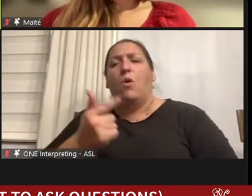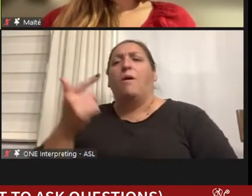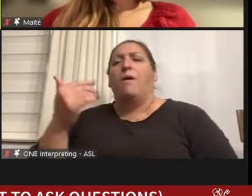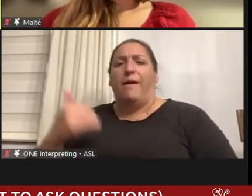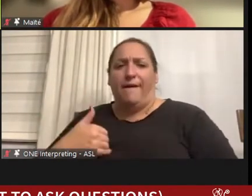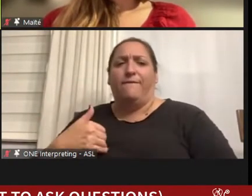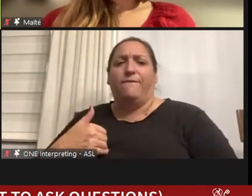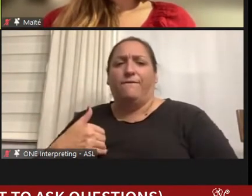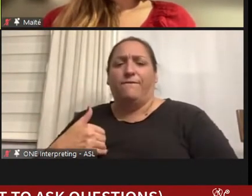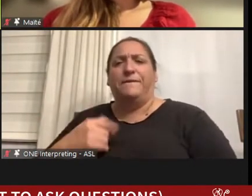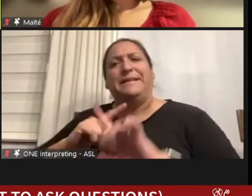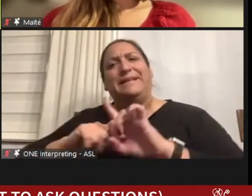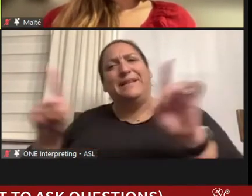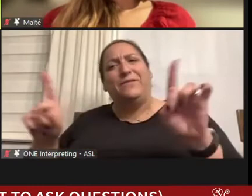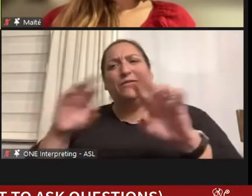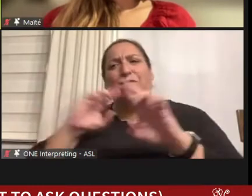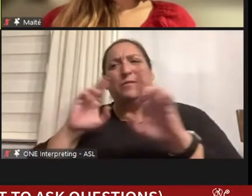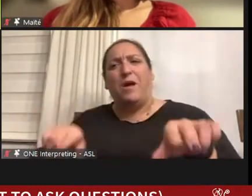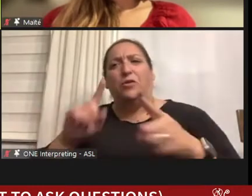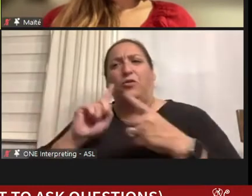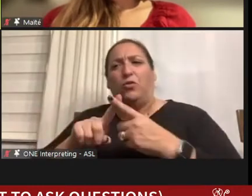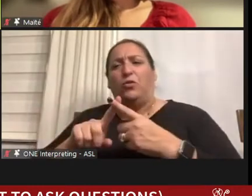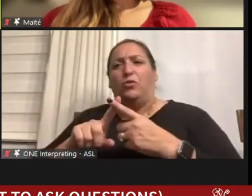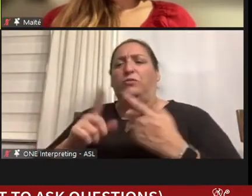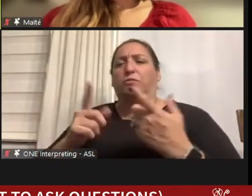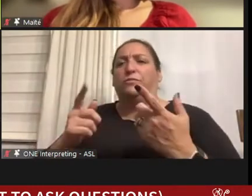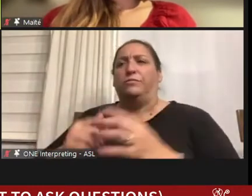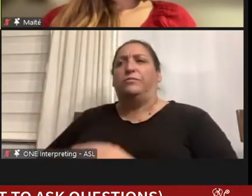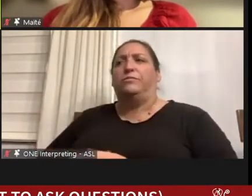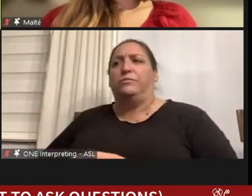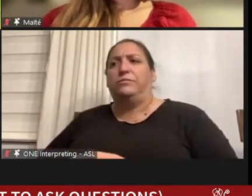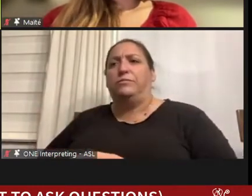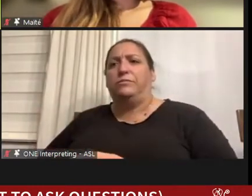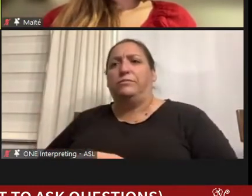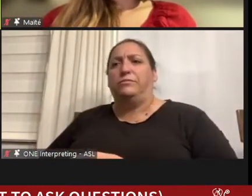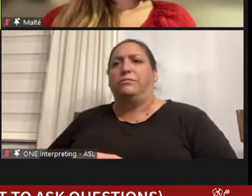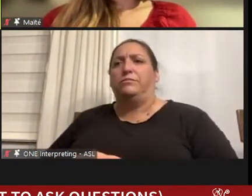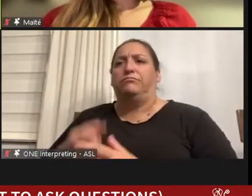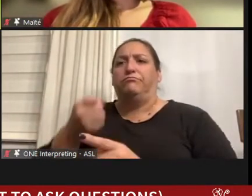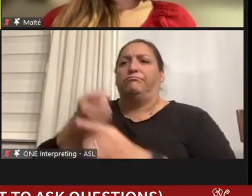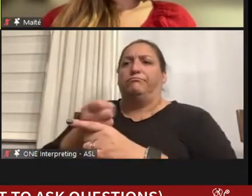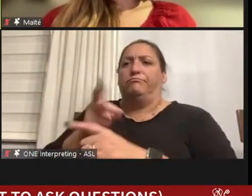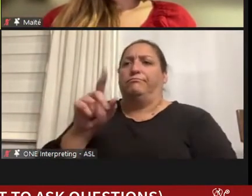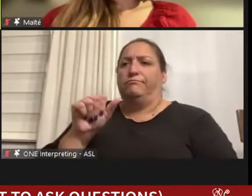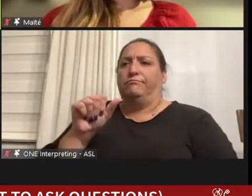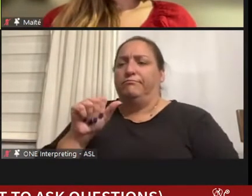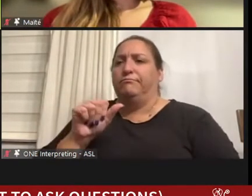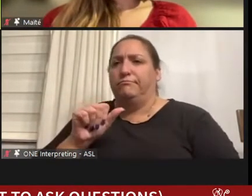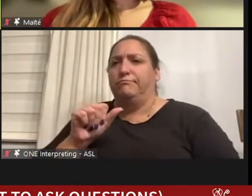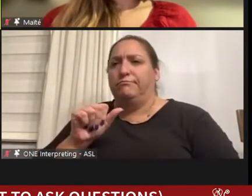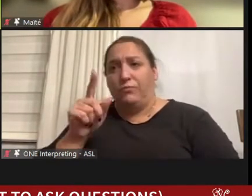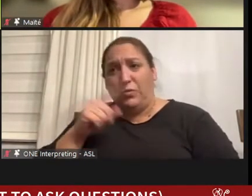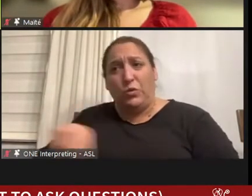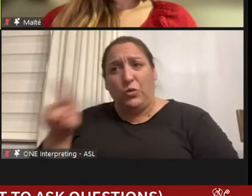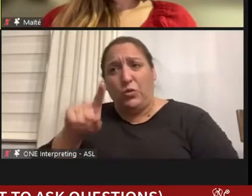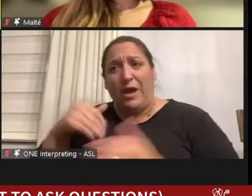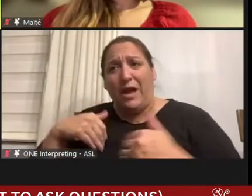different response to the onset of disability. Did you ever have a time of recovery or being